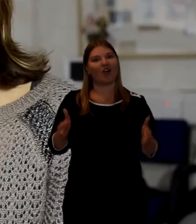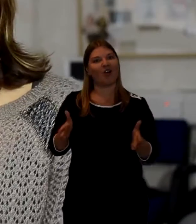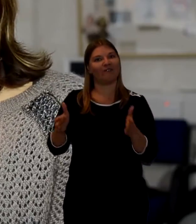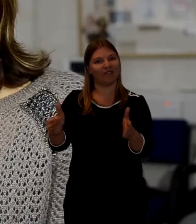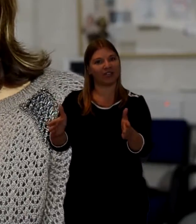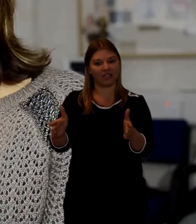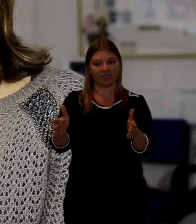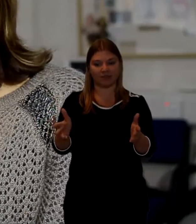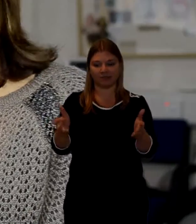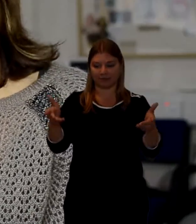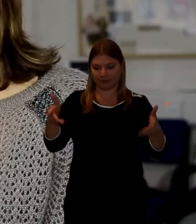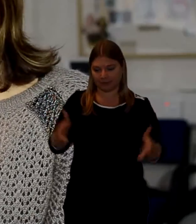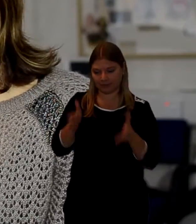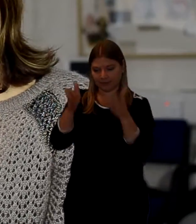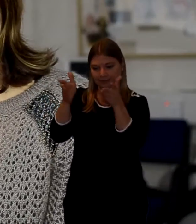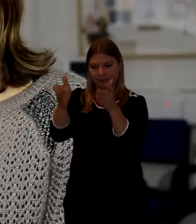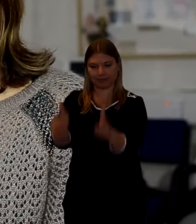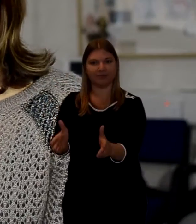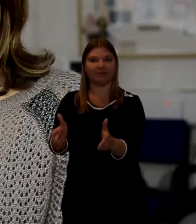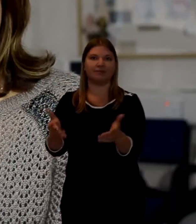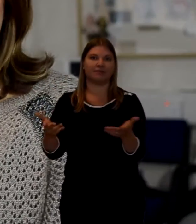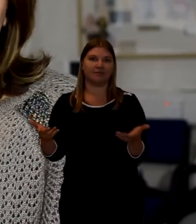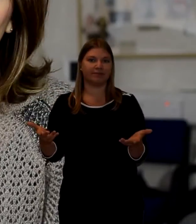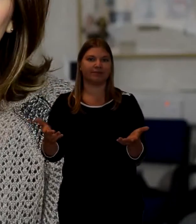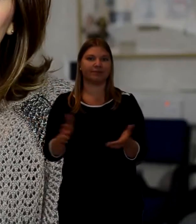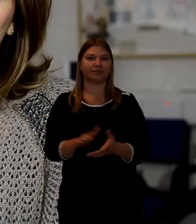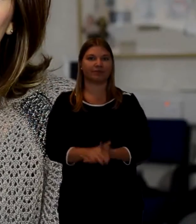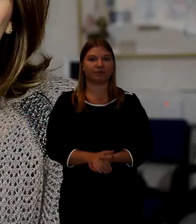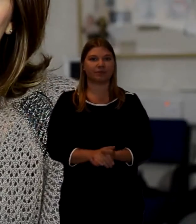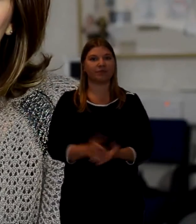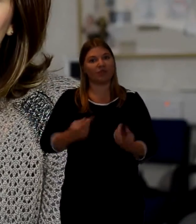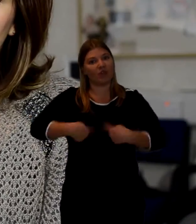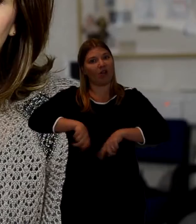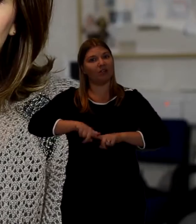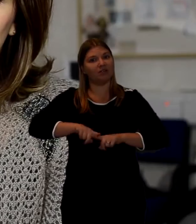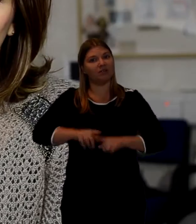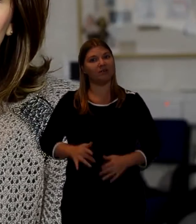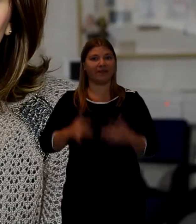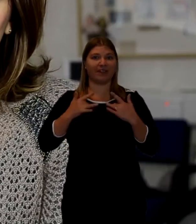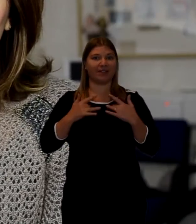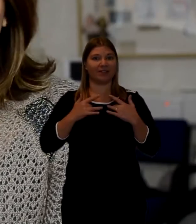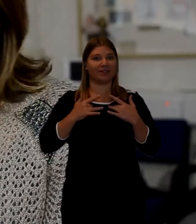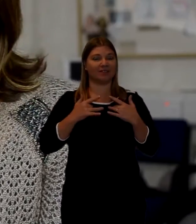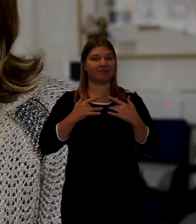Hopefully, or whatever might be the tradition of that country. For Baha'is death is not a sad occasion.